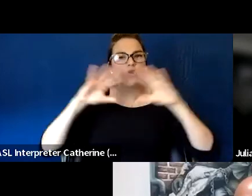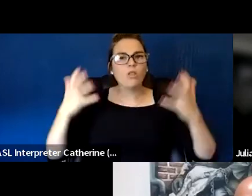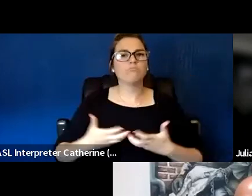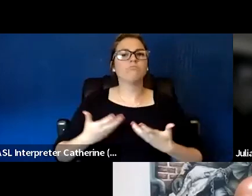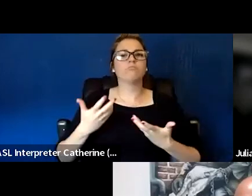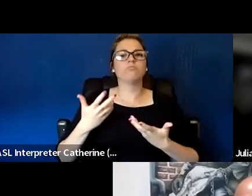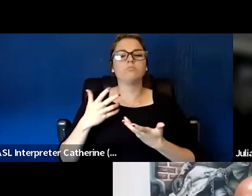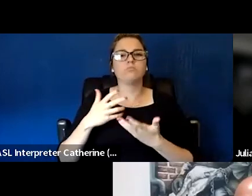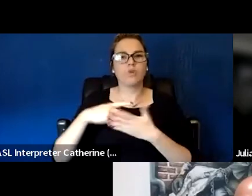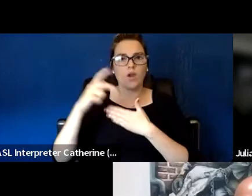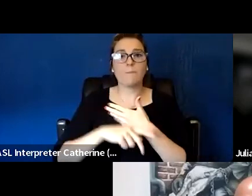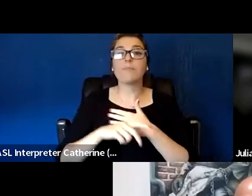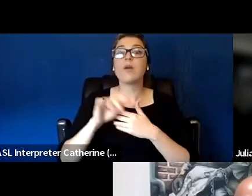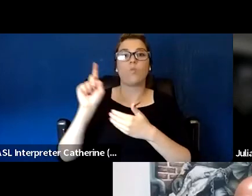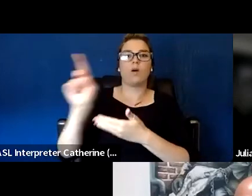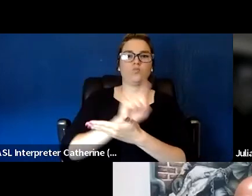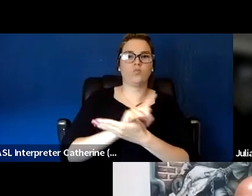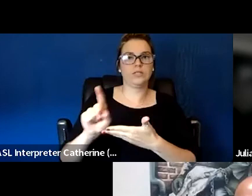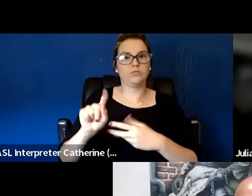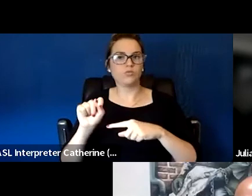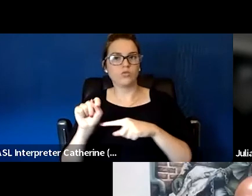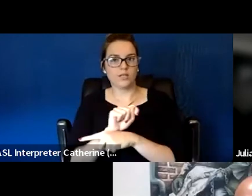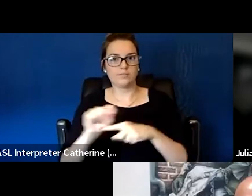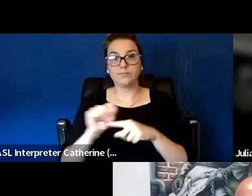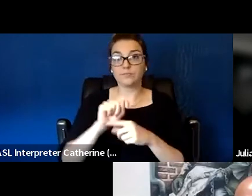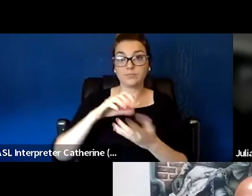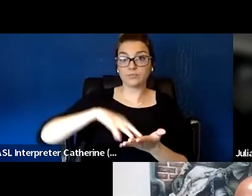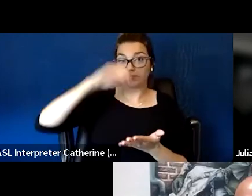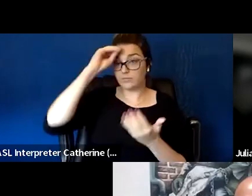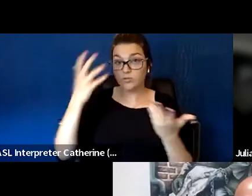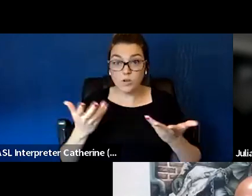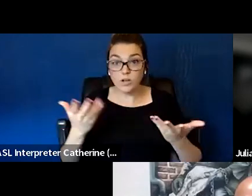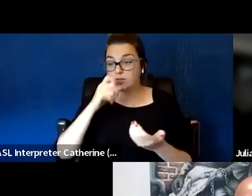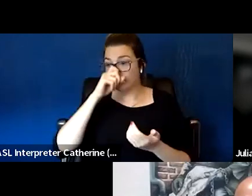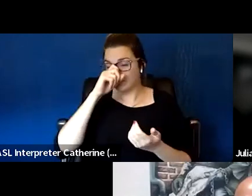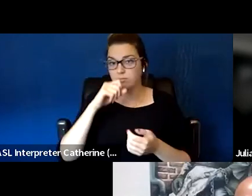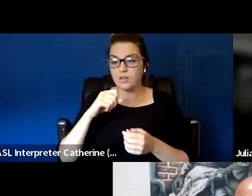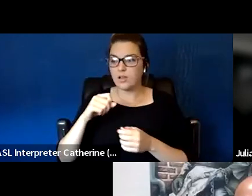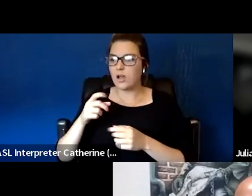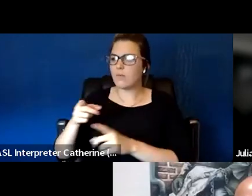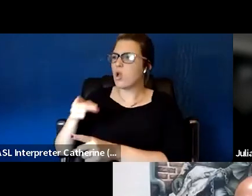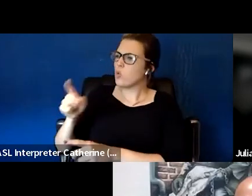when I did that week-long training was instead of focusing on what we need to stop or avoid doing,